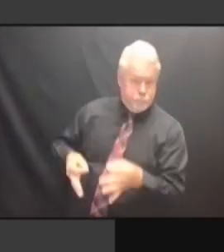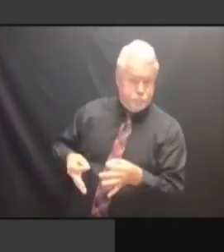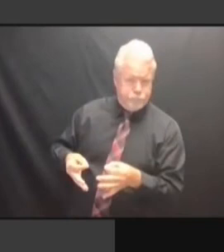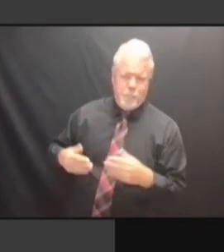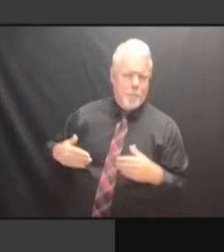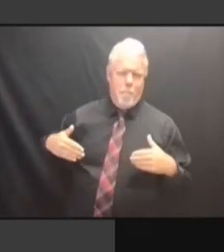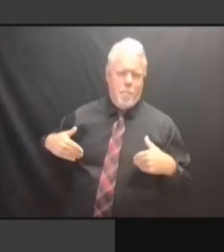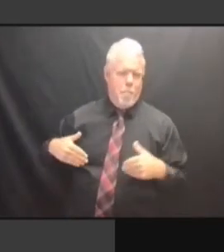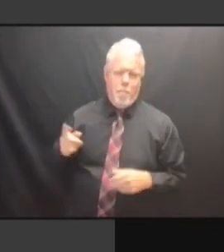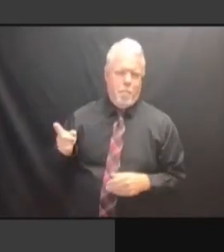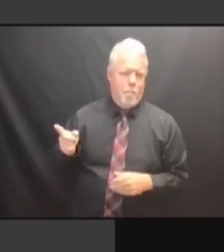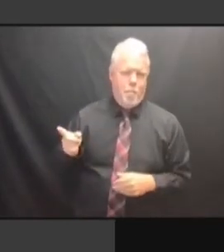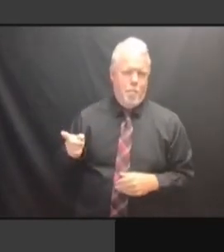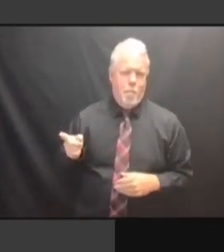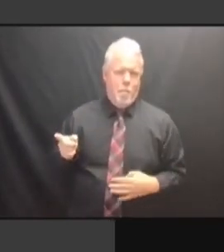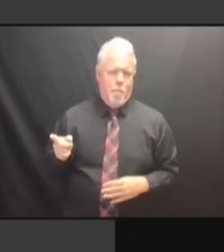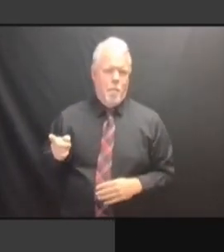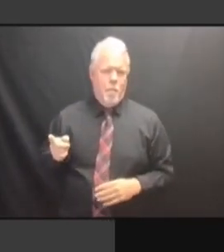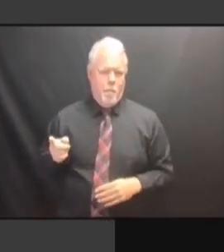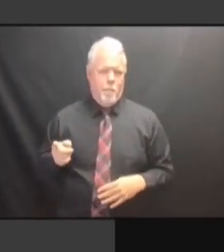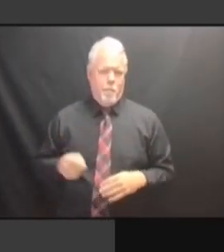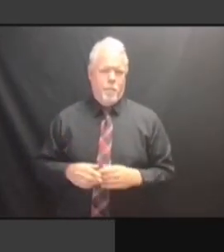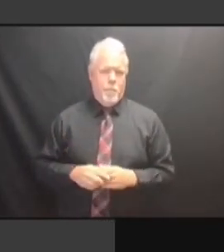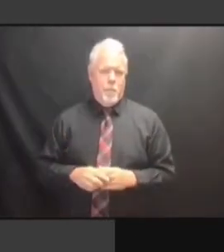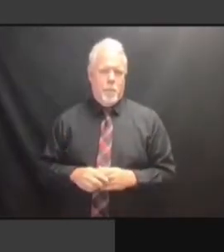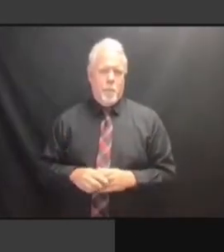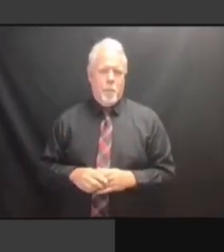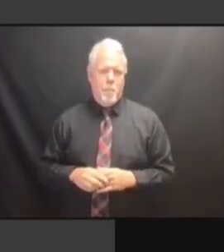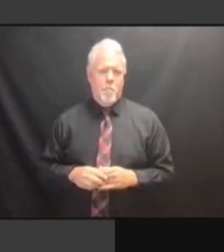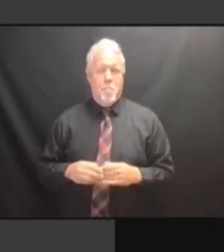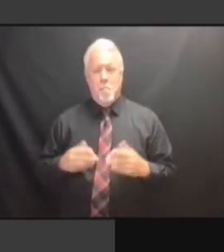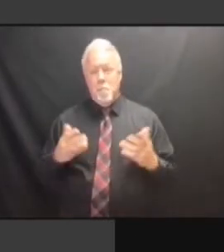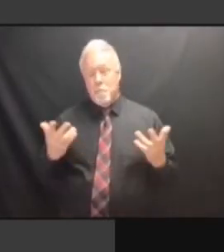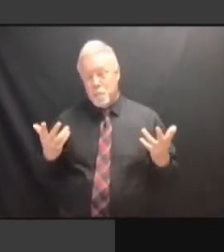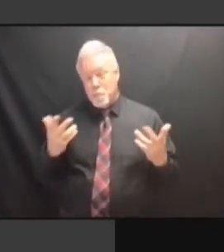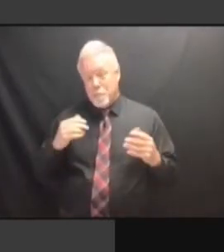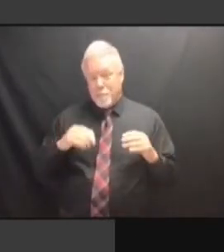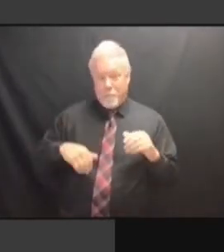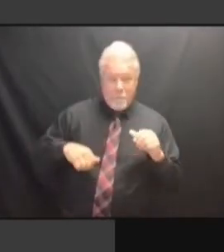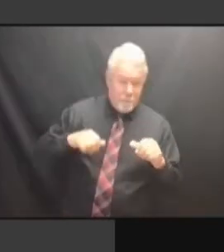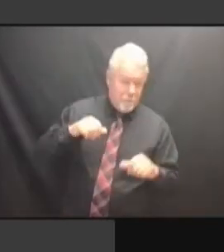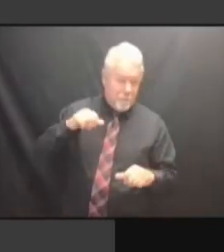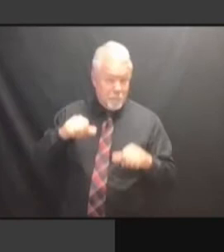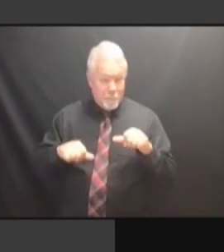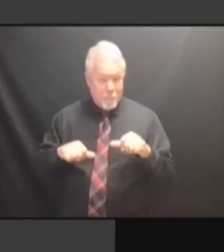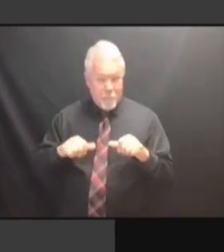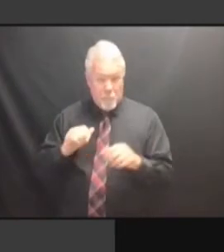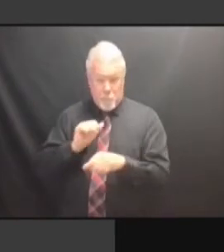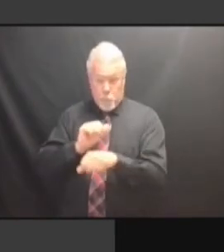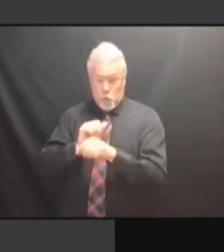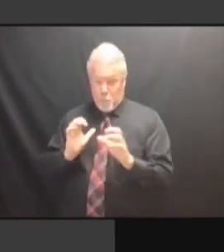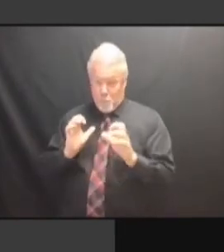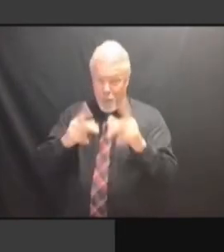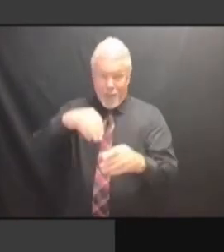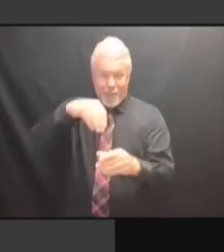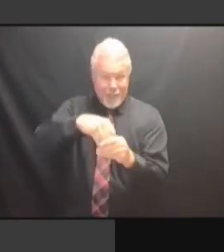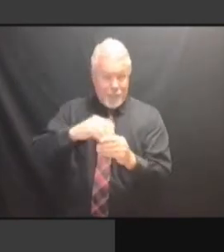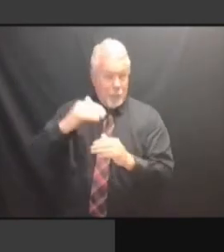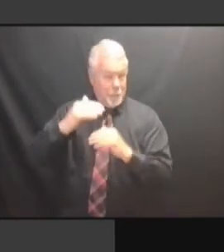IS IT SOMETHING TO CONSIDER? WE IS IT SOMETHING TO CONSIDER? WE COULD IS IT SOMETHING TO CONSIDER? WE COULD DO IS IT SOMETHING TO CONSIDER? WE COULD DO IT. WE COULD DO IT. WE COULD DO IT. IT WE COULD DO IT. IT WAS WE COULD DO IT. IT WAS DIFFICULT WE COULD DO IT. IT WAS DIFFICULT DOING WE COULD DO IT. IT WAS DIFFICULT DOING IT WE COULD DO IT. IT WAS DIFFICULT DOING IT LAST IT WAS DIFFICULT DOING IT LAST IT WAS DIFFICULT DOING IT LAST YEAR. YEAR. YEAR. BUT YEAR. BUT WE YEAR. BUT WE GOT YEAR. BUT WE GOT LUCKY YEAR. BUT WE GOT LUCKY BECAUSE YEAR. BUT WE GOT LUCKY BECAUSE WE YEAR. BUT WE GOT LUCKY BECAUSE WE WERE BUT WE GOT LUCKY BECAUSE WE WERE BUT WE GOT LUCKY BECAUSE WE WERE ABLE BUT WE GOT LUCKY BECAUSE WE WERE ABLE TO BUT WE GOT LUCKY BECAUSE WE WERE ABLE TO GET BUT WE GOT LUCKY BECAUSE WE WERE ABLE TO GET THE BUT WE GOT LUCKY BECAUSE WE WERE ABLE TO GET THE PHYSICAL ABLE TO GET THE PHYSICAL ABLE TO GET THE PHYSICAL SUPPLIES ABLE TO GET THE PHYSICAL SUPPLIES FOR ABLE TO GET THE PHYSICAL SUPPLIES FOR THAT.